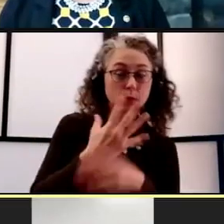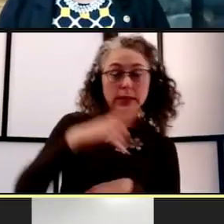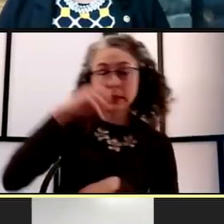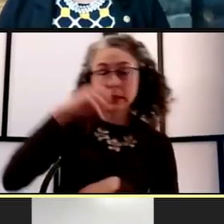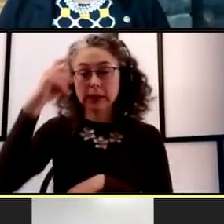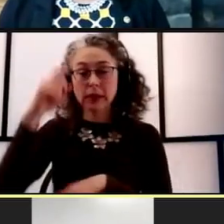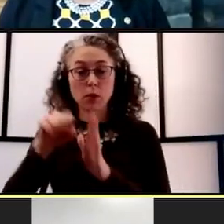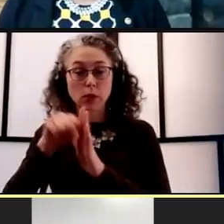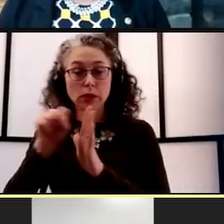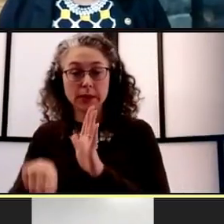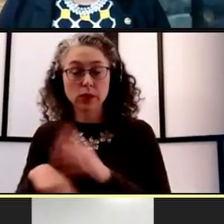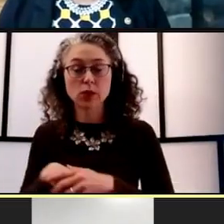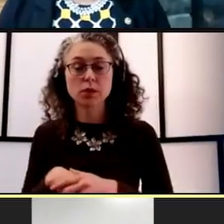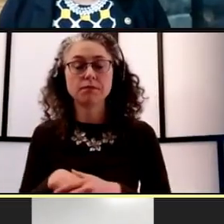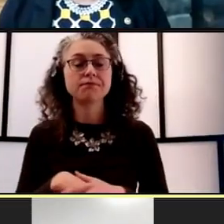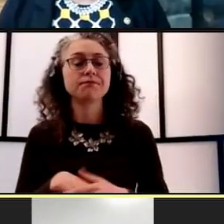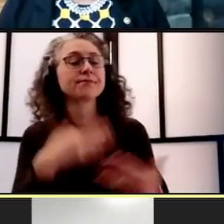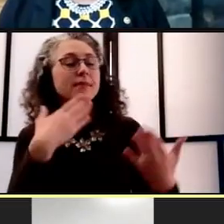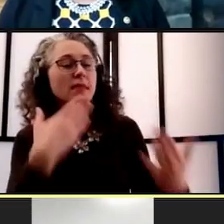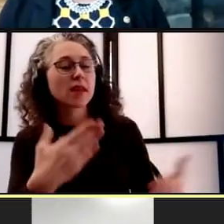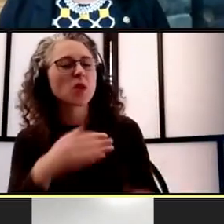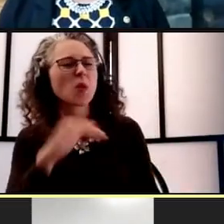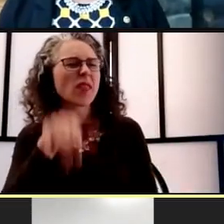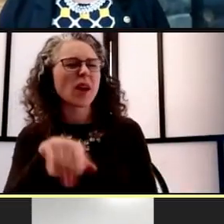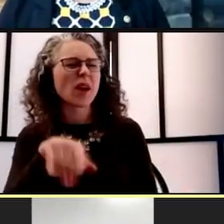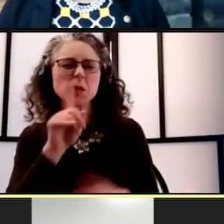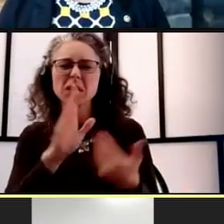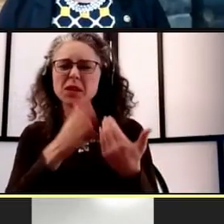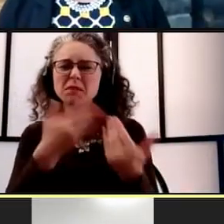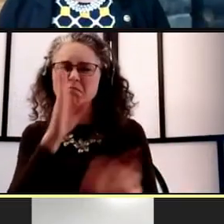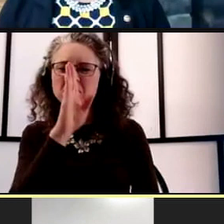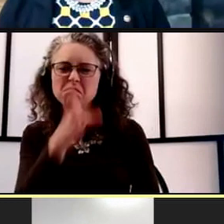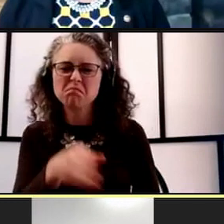Thanks, Preeti. And that one's relatively straightforward. So the answer would be,